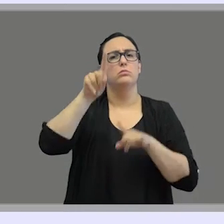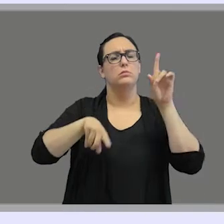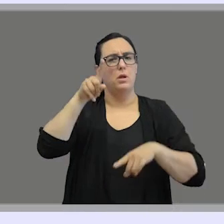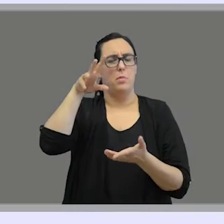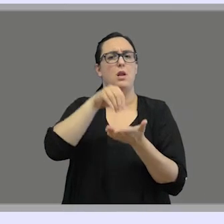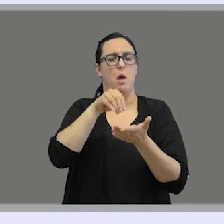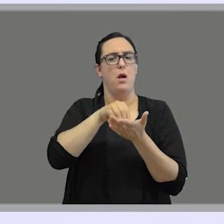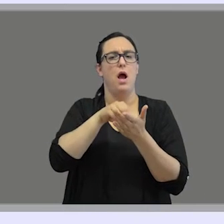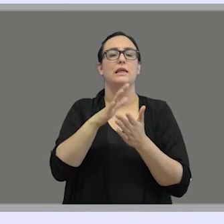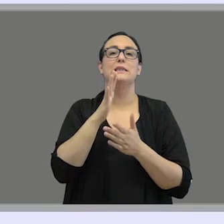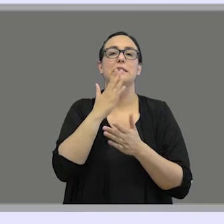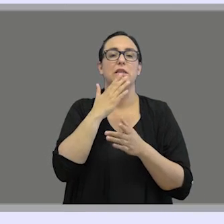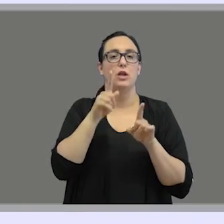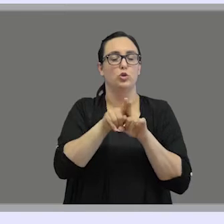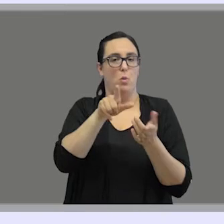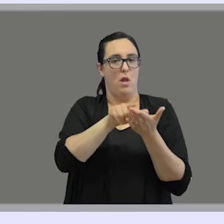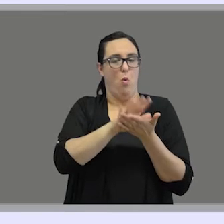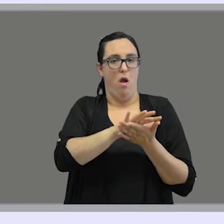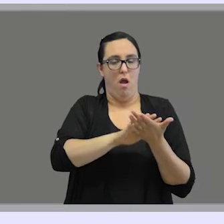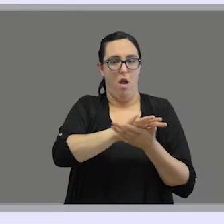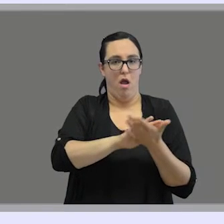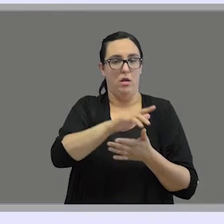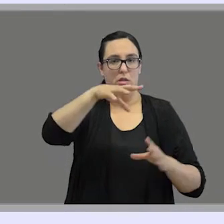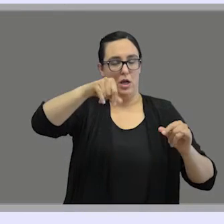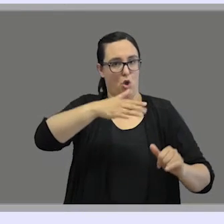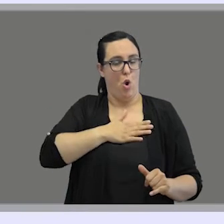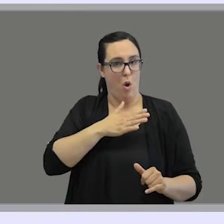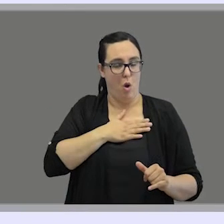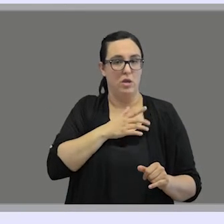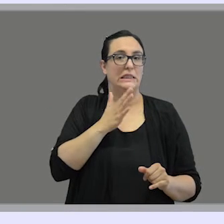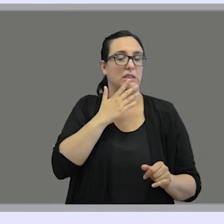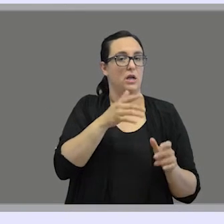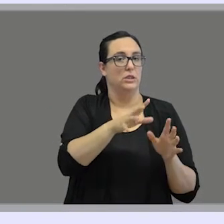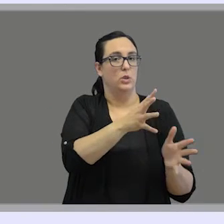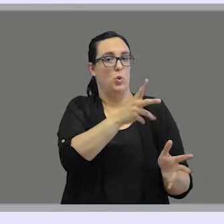of the national SL of the territory but they represent the grammar and structure